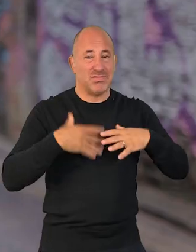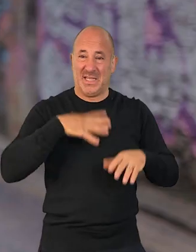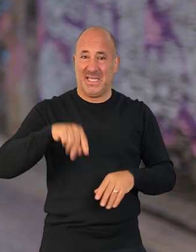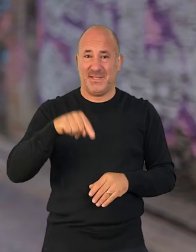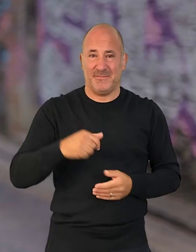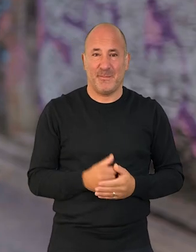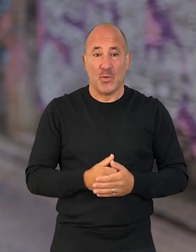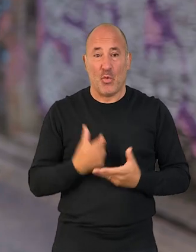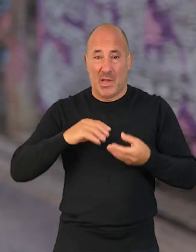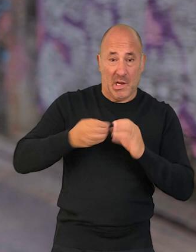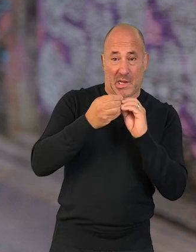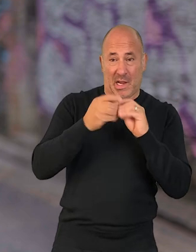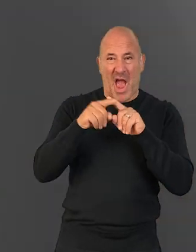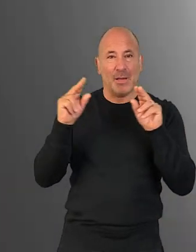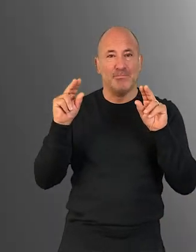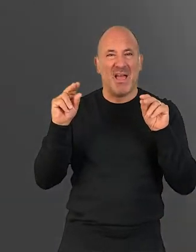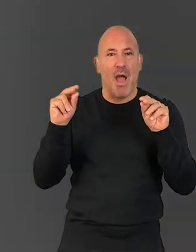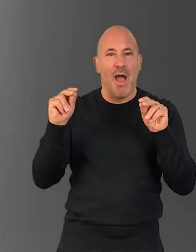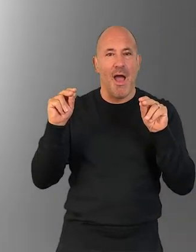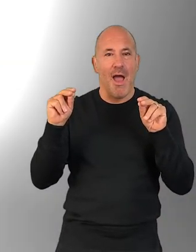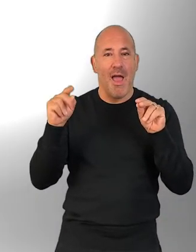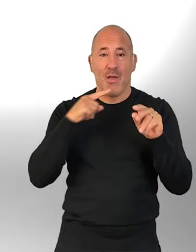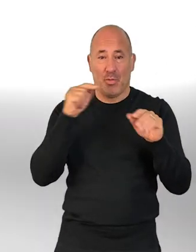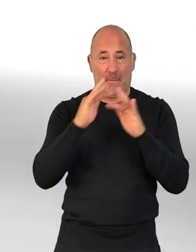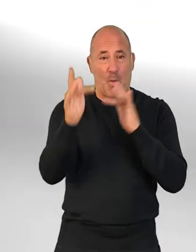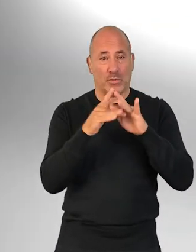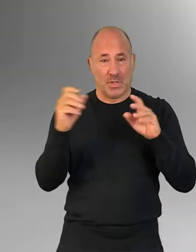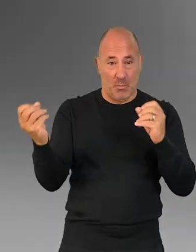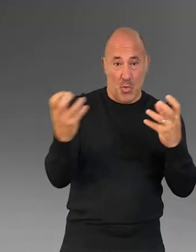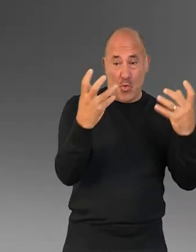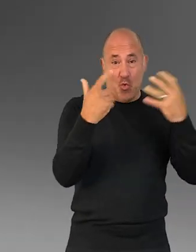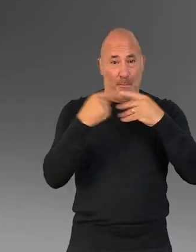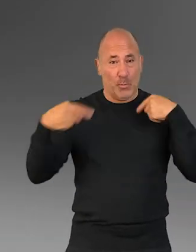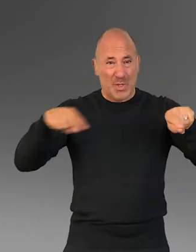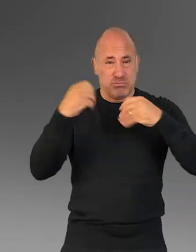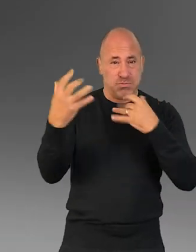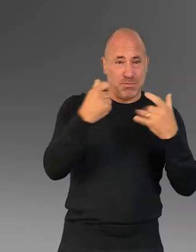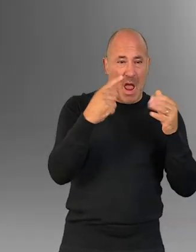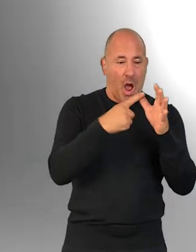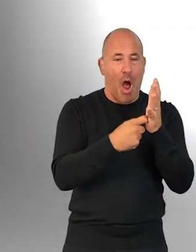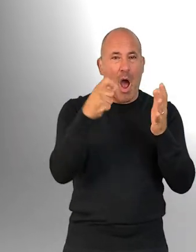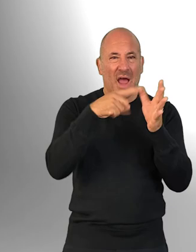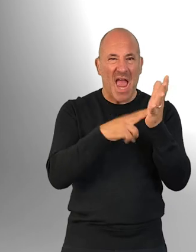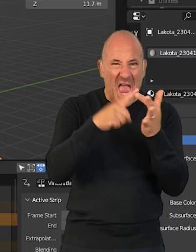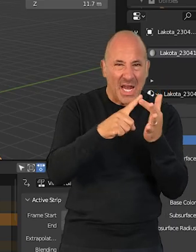So we have creatures that are speakers and they're gonna pour through this portal, playing this amazing jungle tune by Arcane